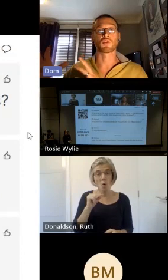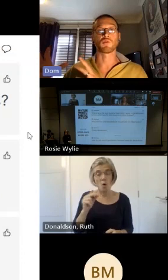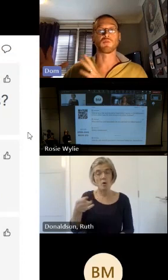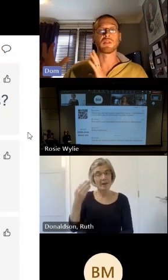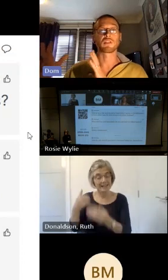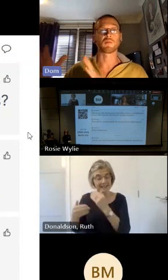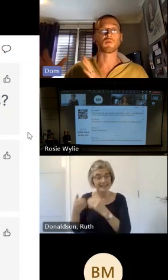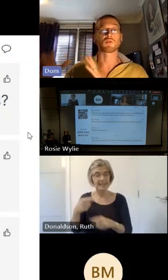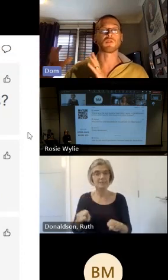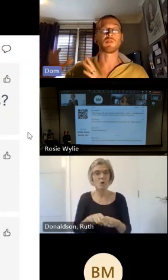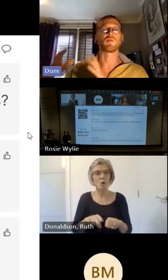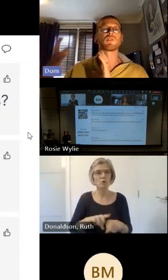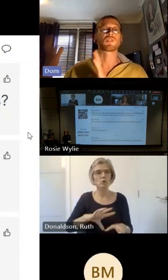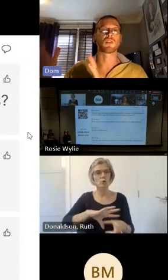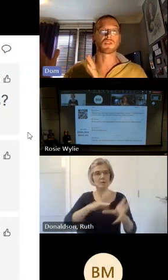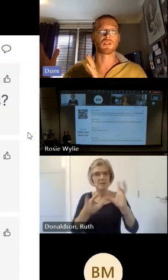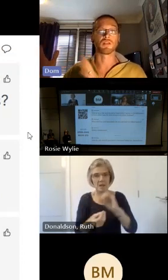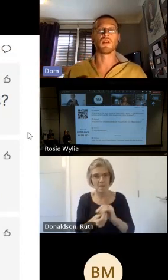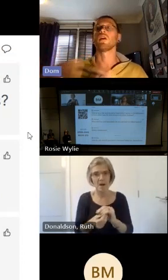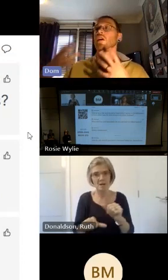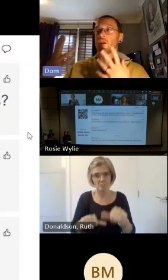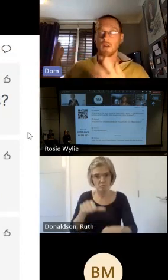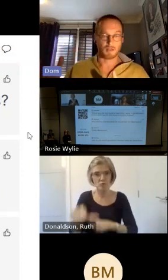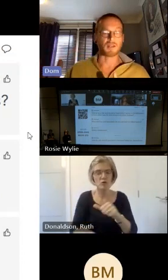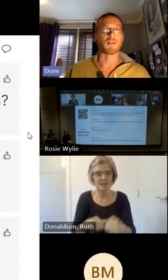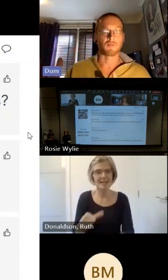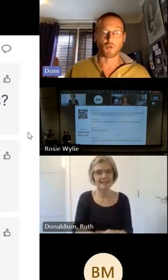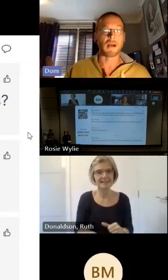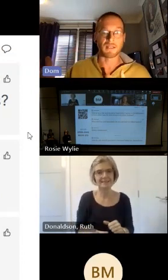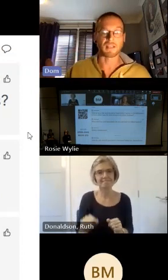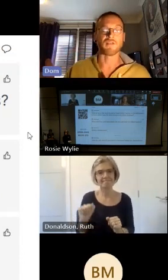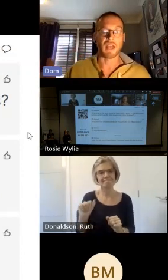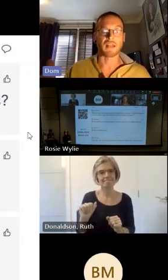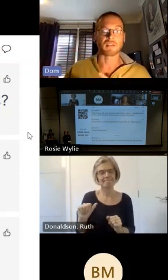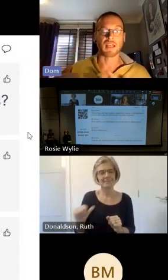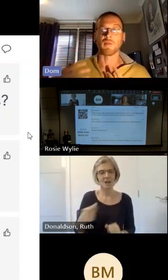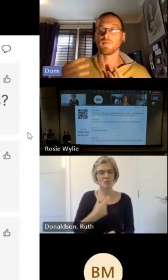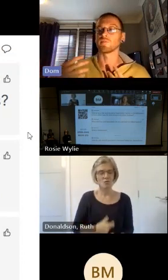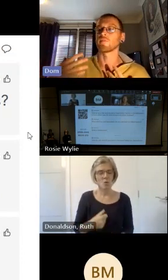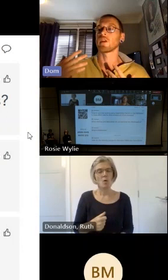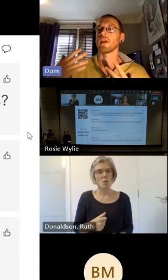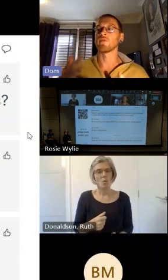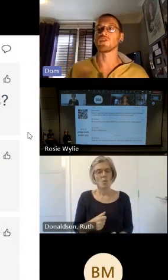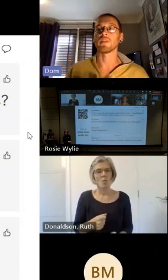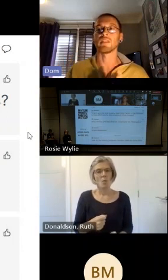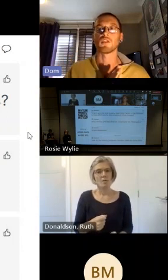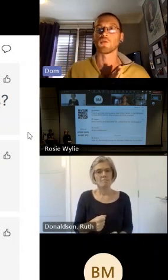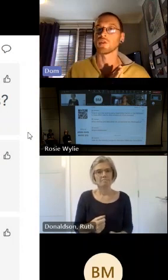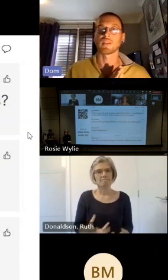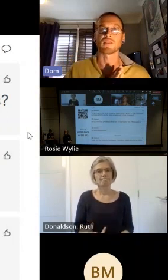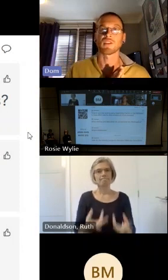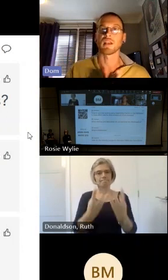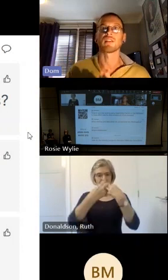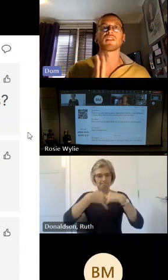possibly be exposed to people discussing traumatic events um lgbtq plus history is